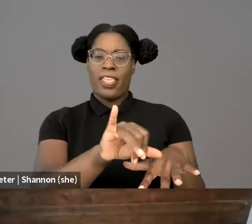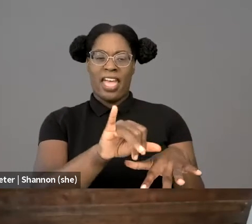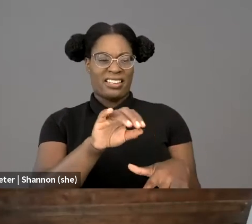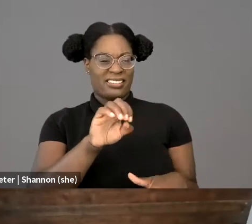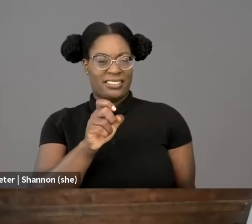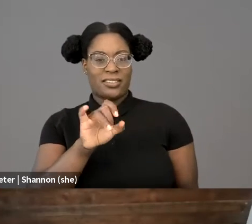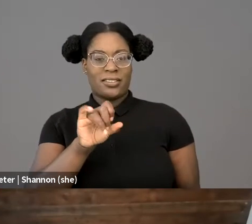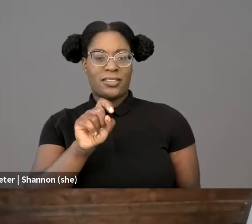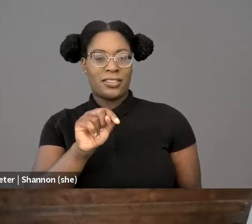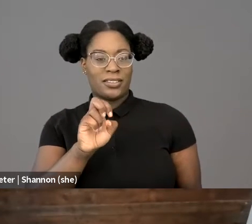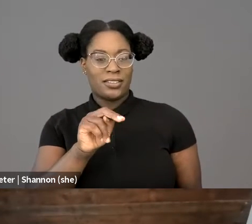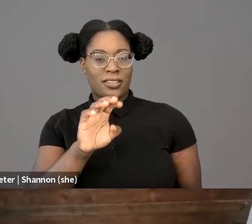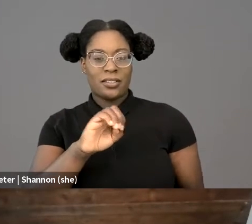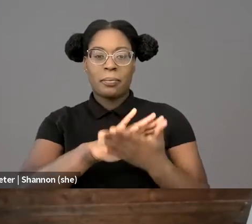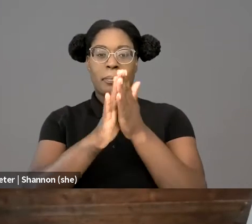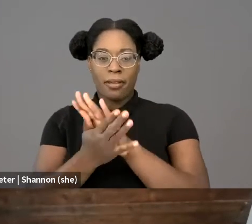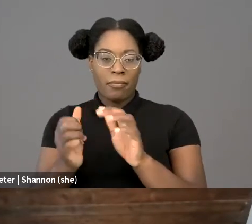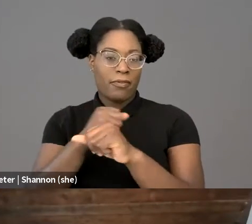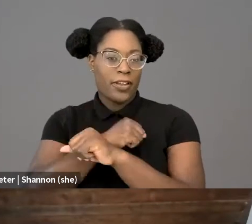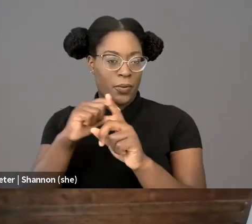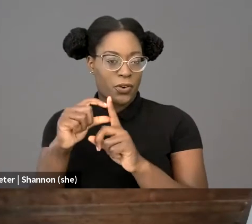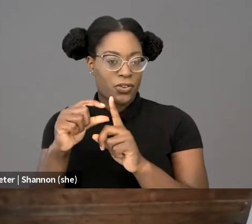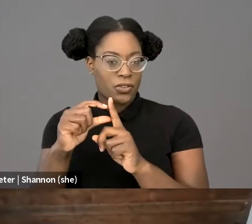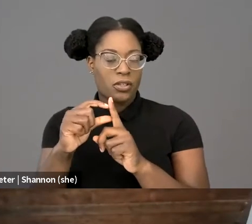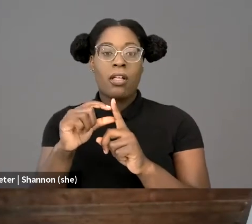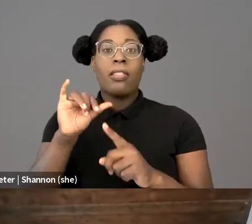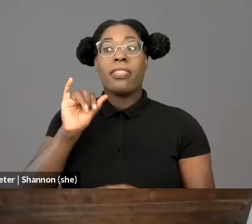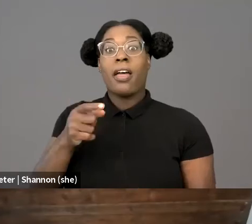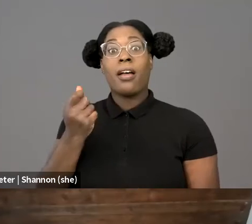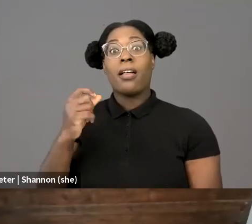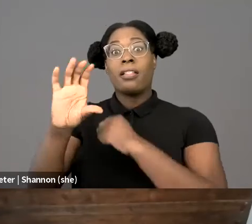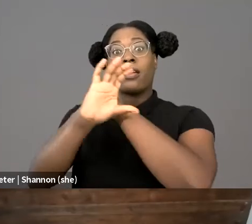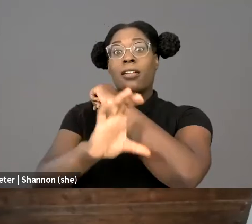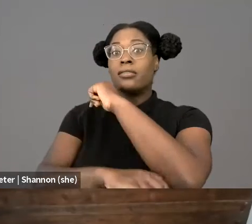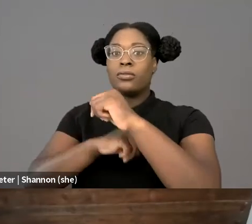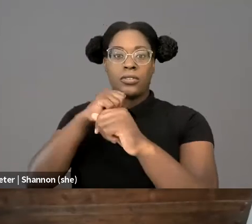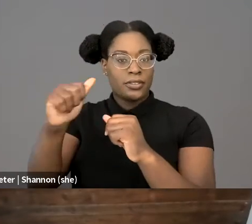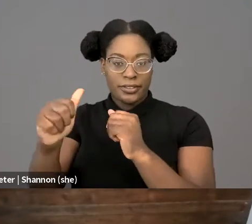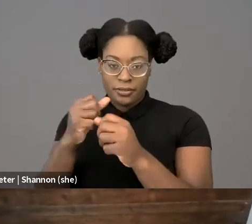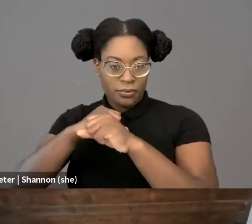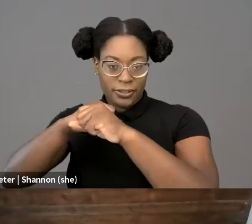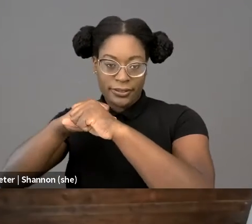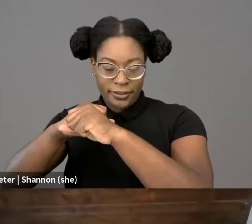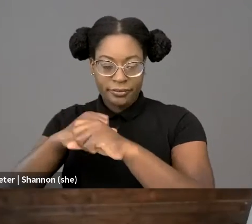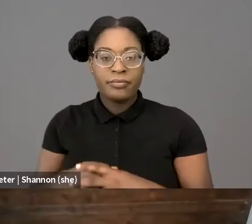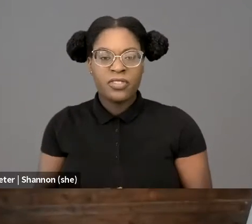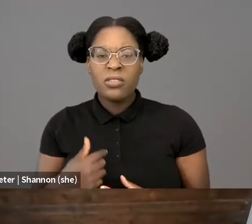A type of public speech unprotected by the constitution. What do I mean by fighting words? Well, let me begin by clarifying a few points